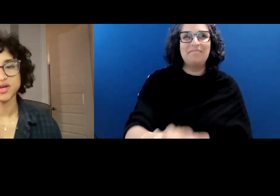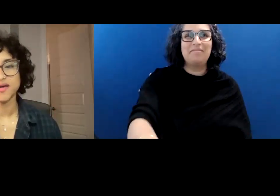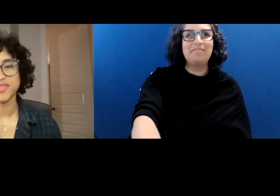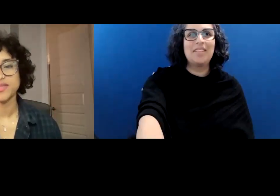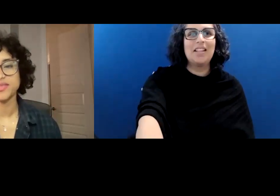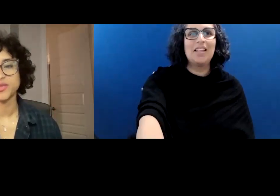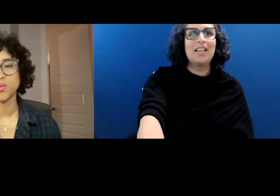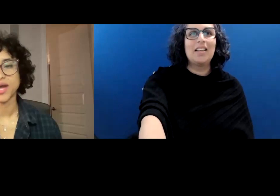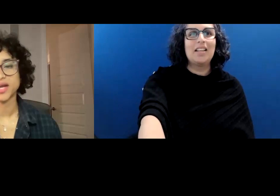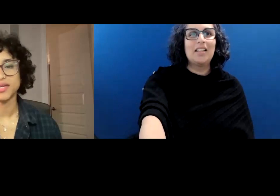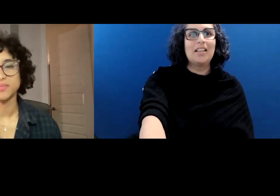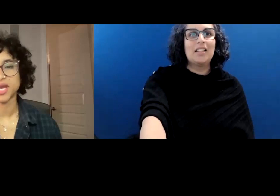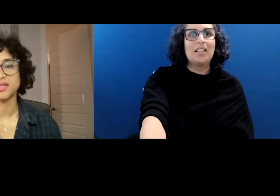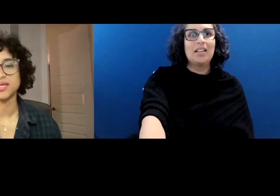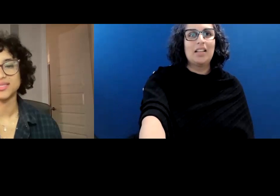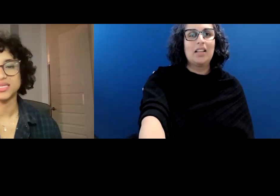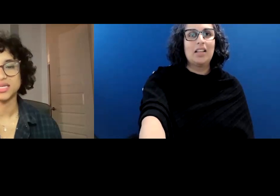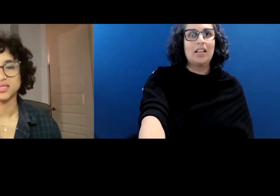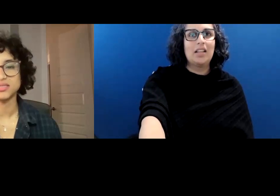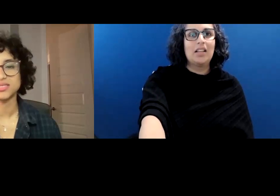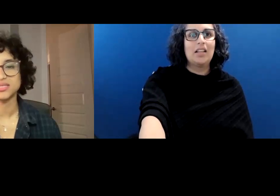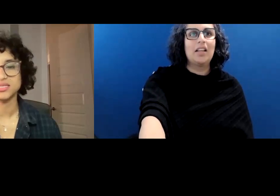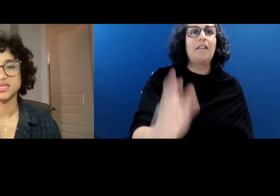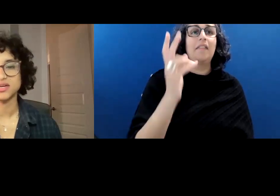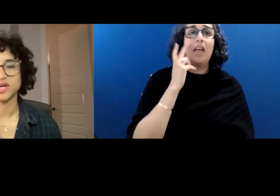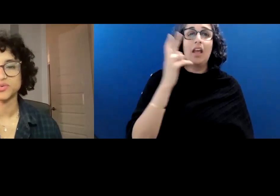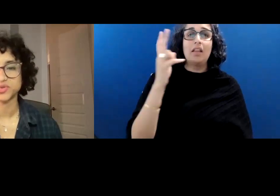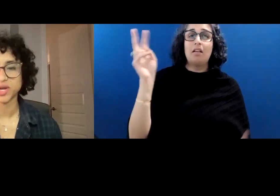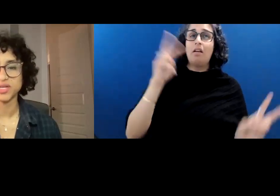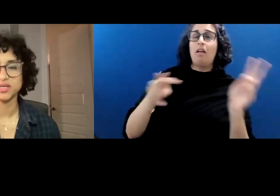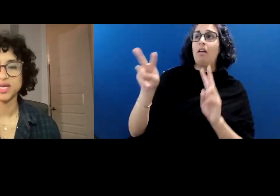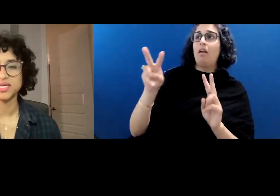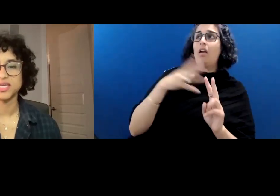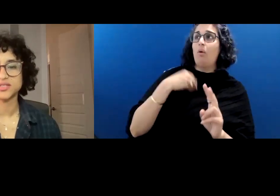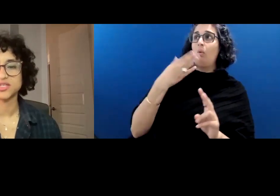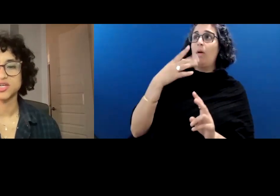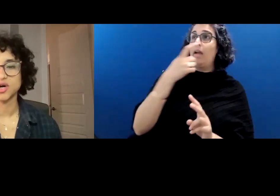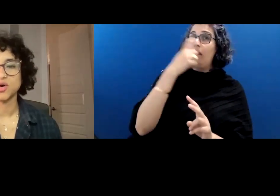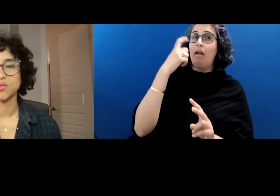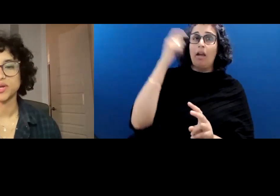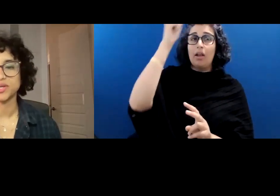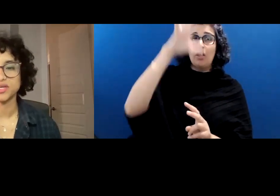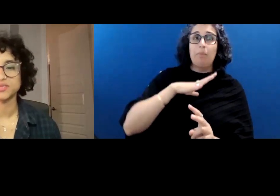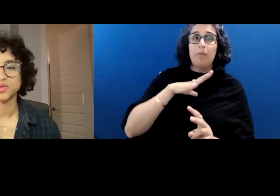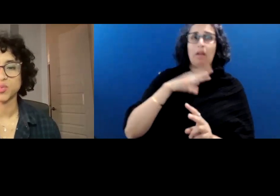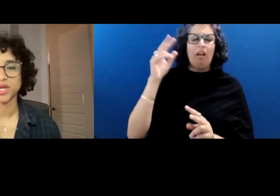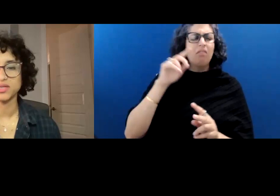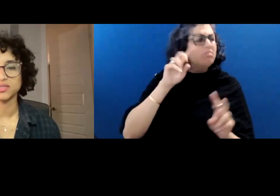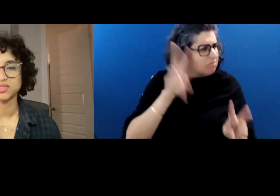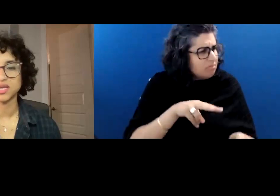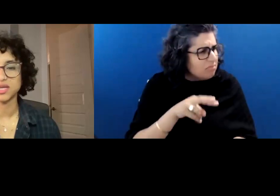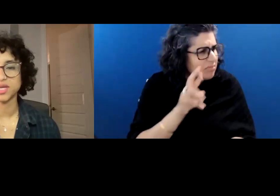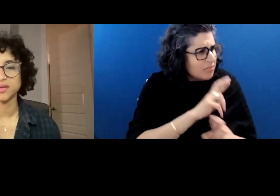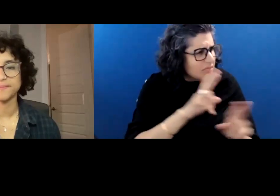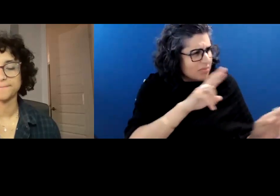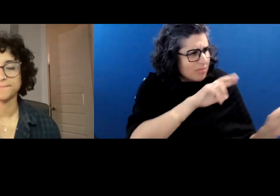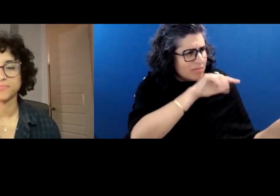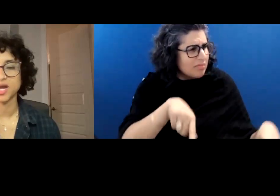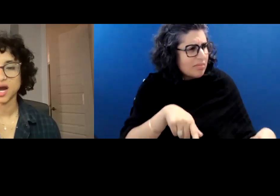I saw then that the wide-eyed man leaning in to see if I was ready yet to go where he has been waiting to take me.